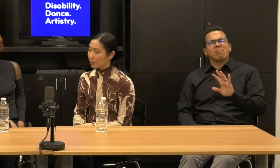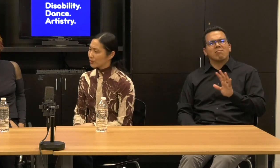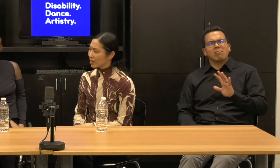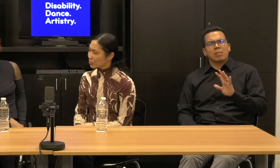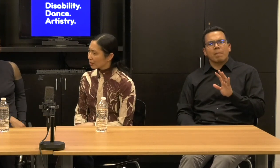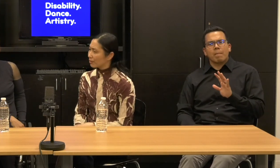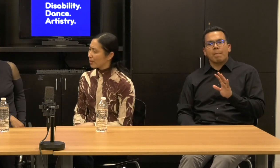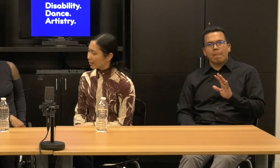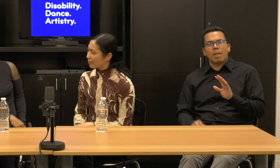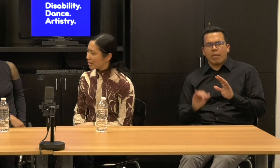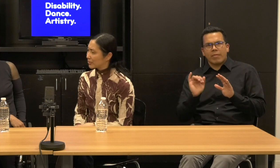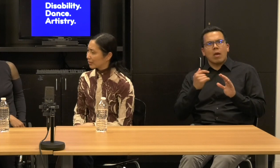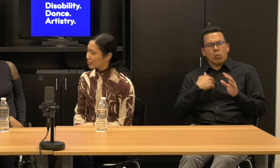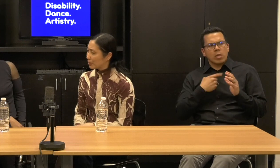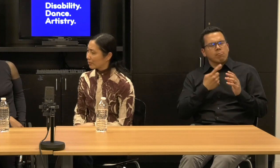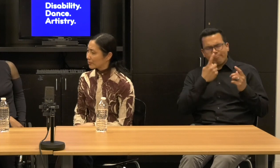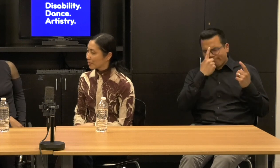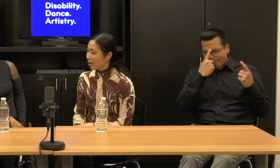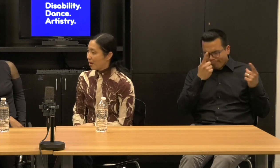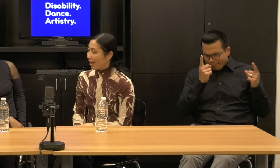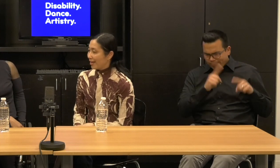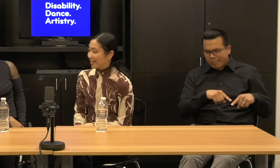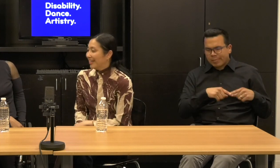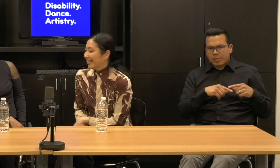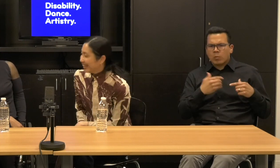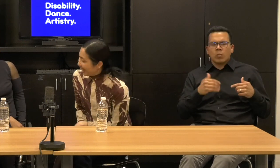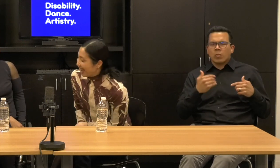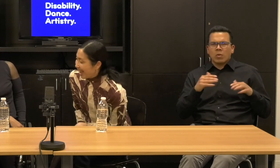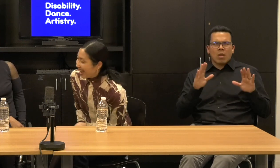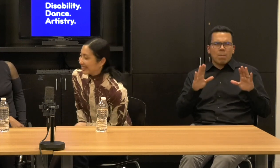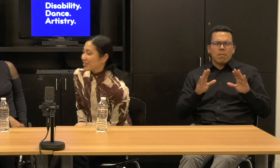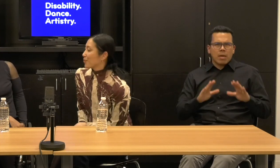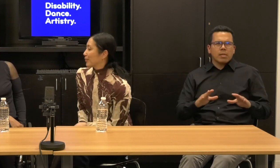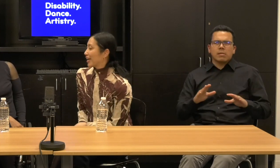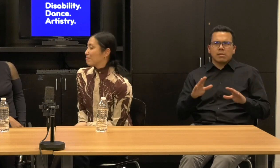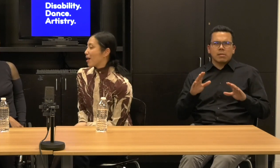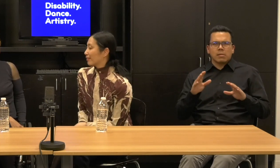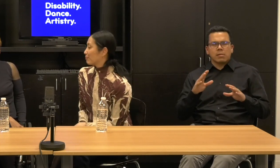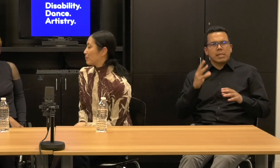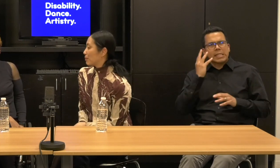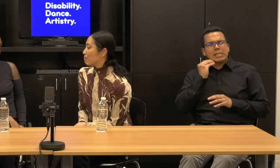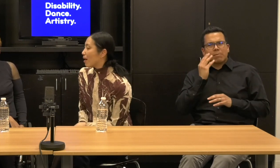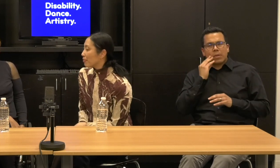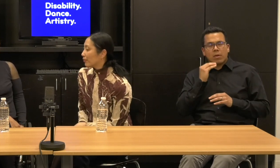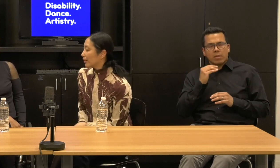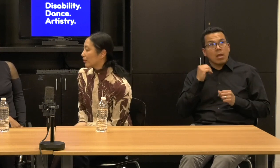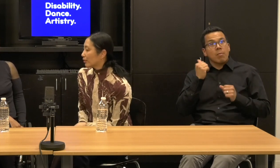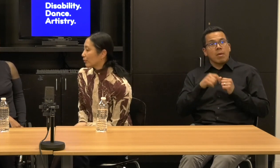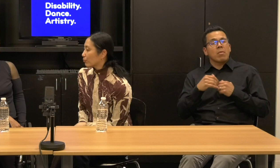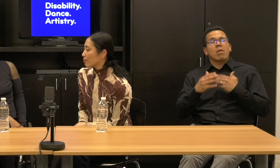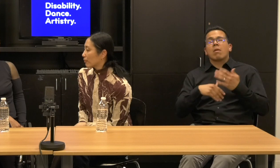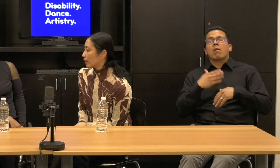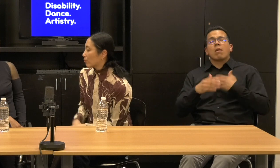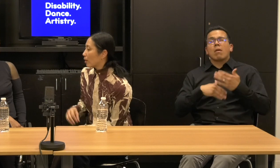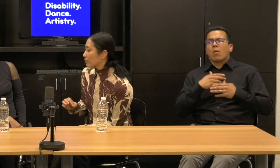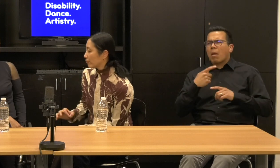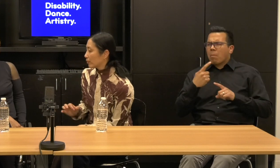And it was such an amazing experience. And I know when we came back, maybe a month later or three months later, right before